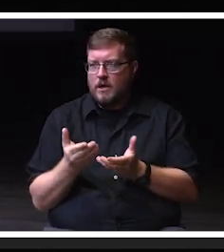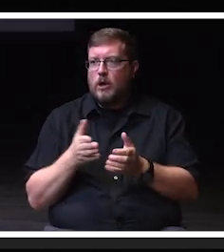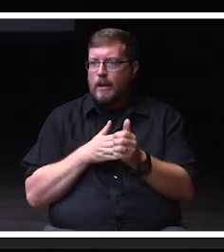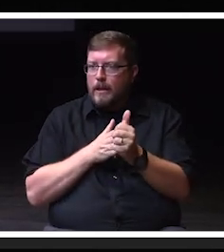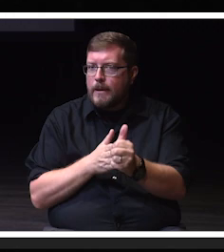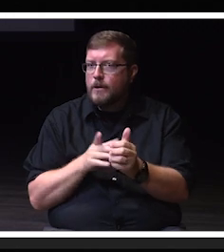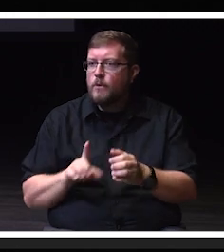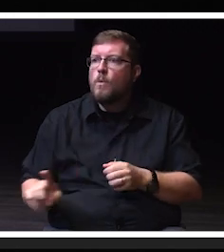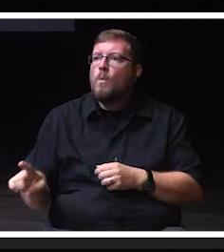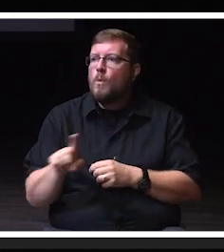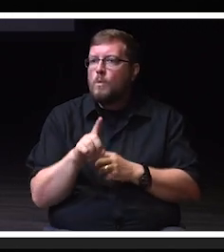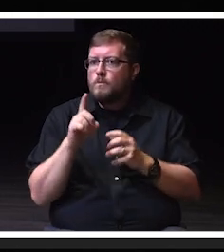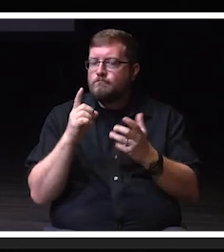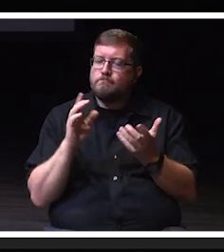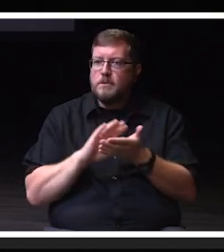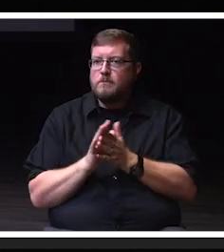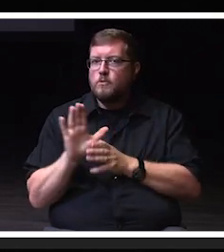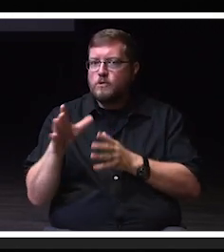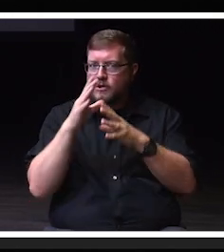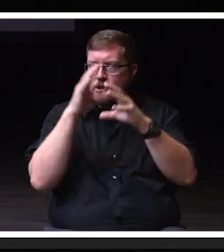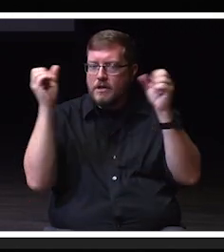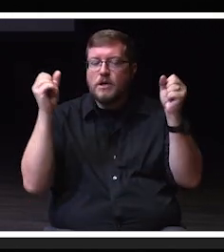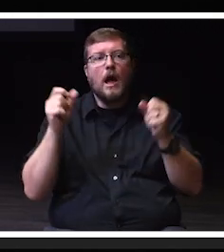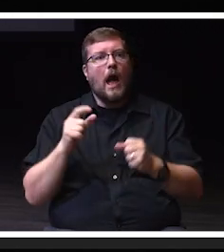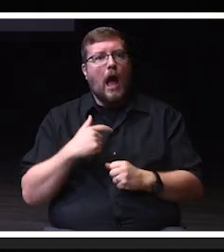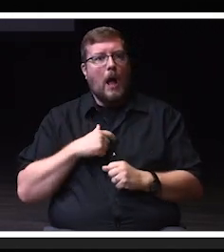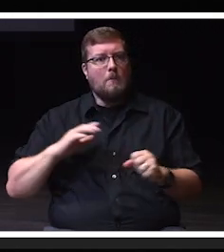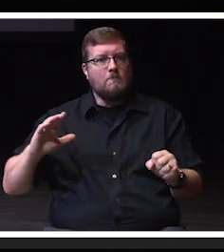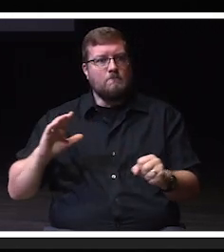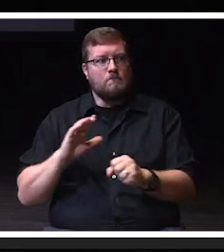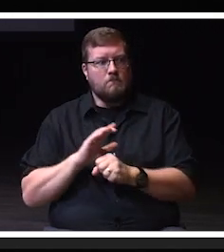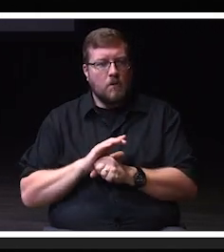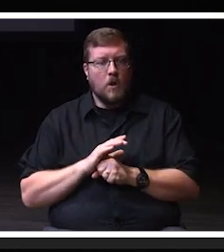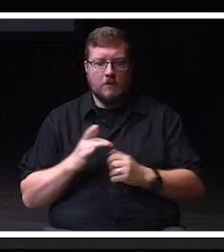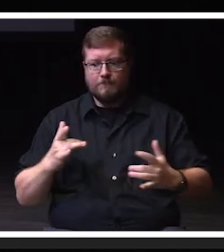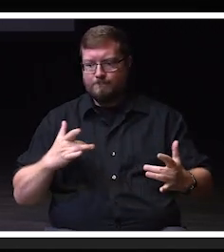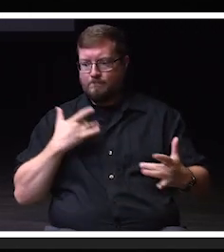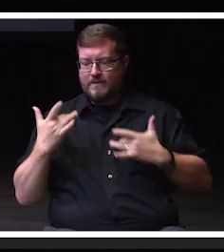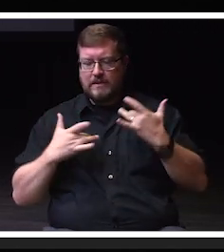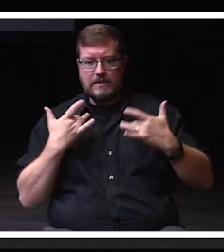I am filled with enthusiasm and anticipation